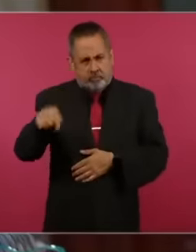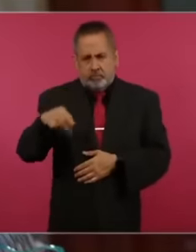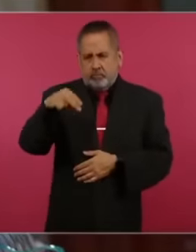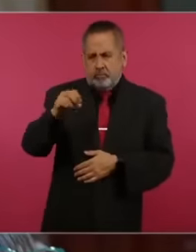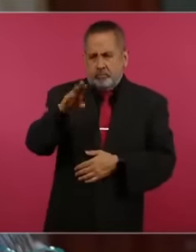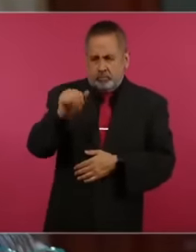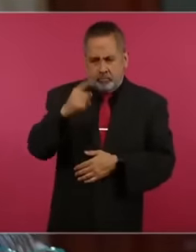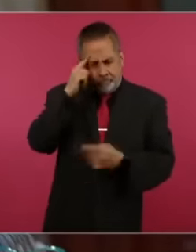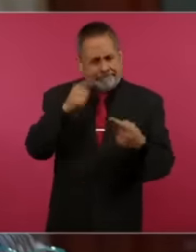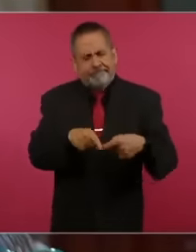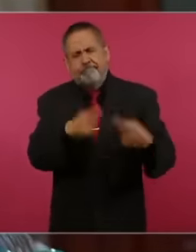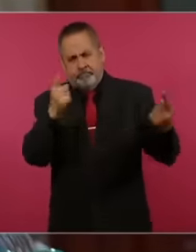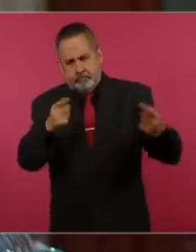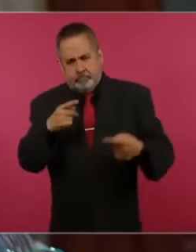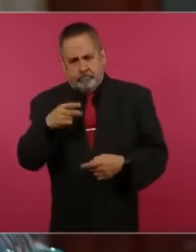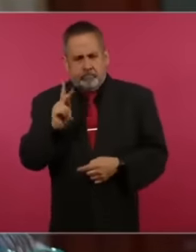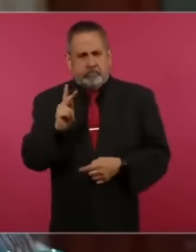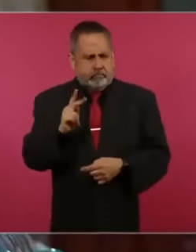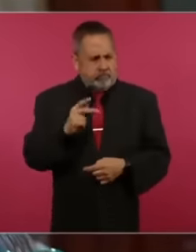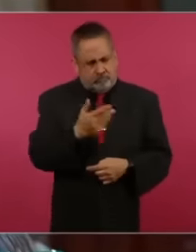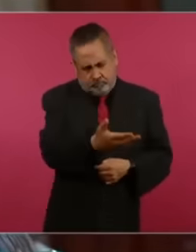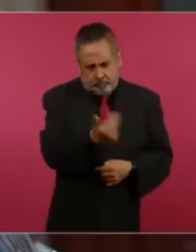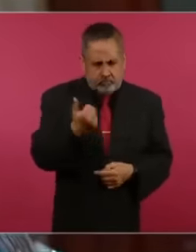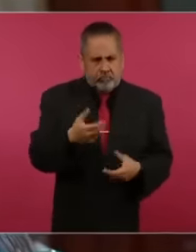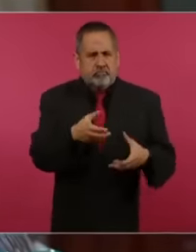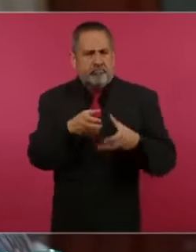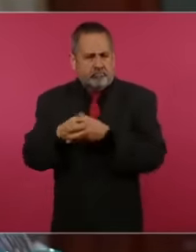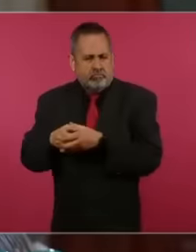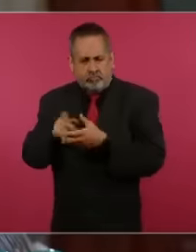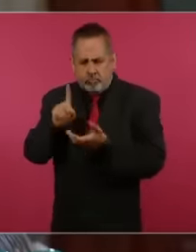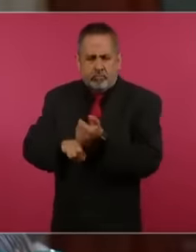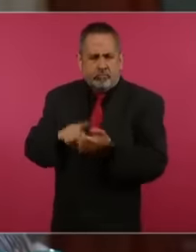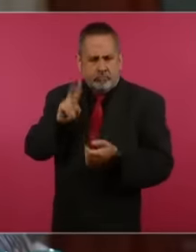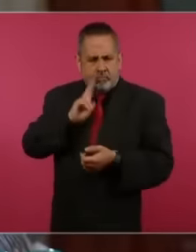the breakdown of relations between both countries the situation in